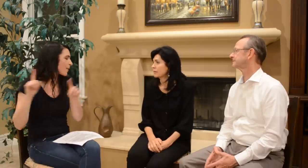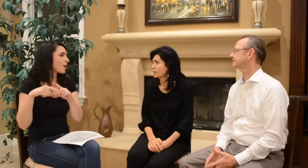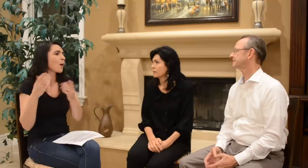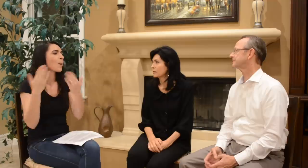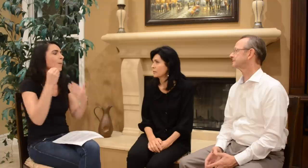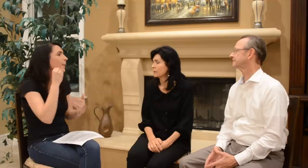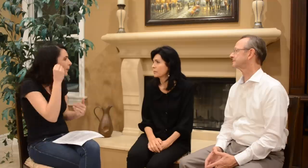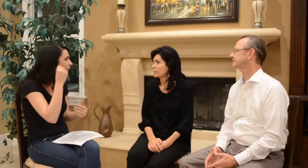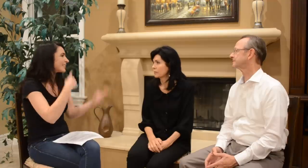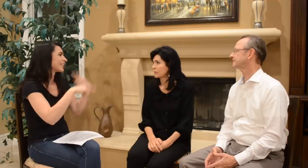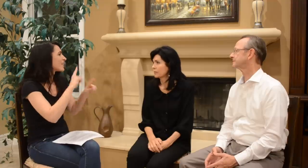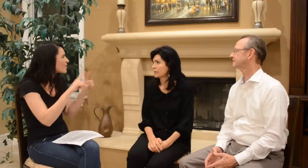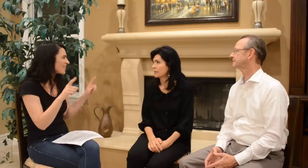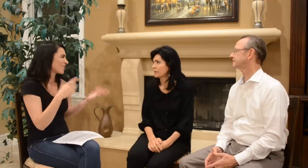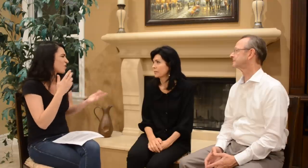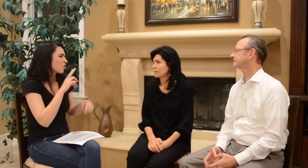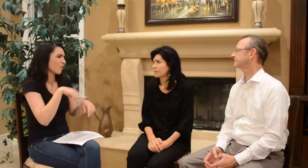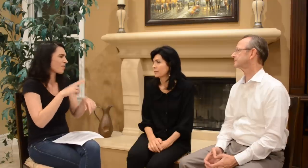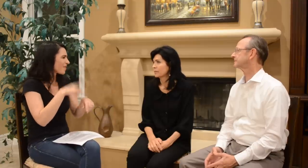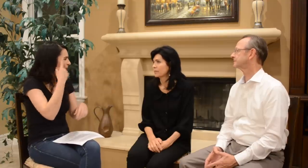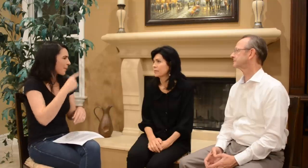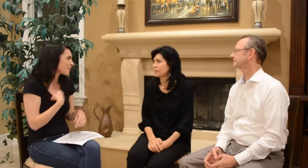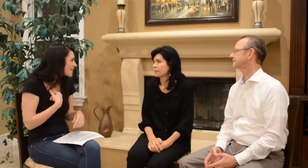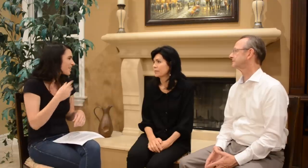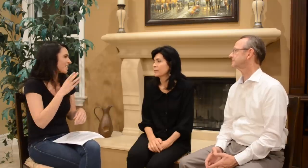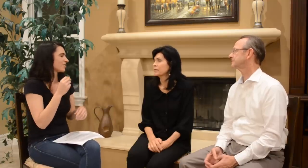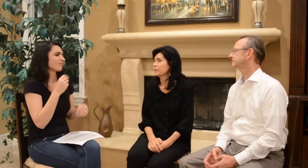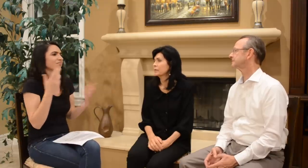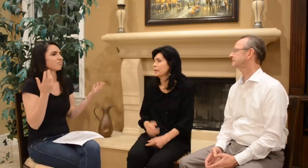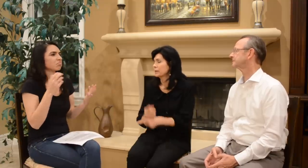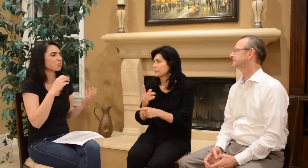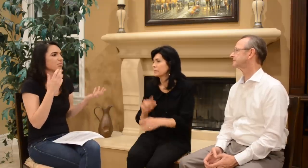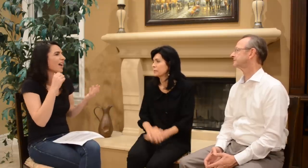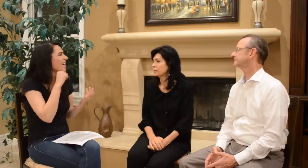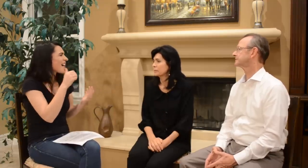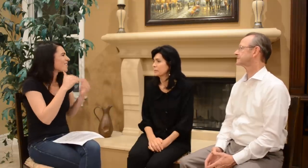when I came home, I signed differently… it was normal for me… Mom: Right!